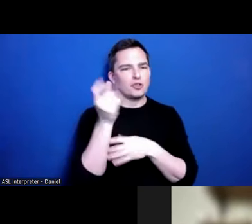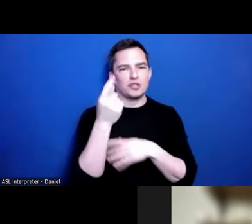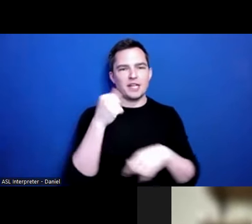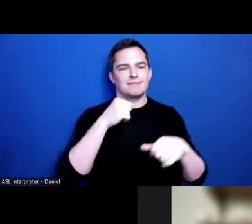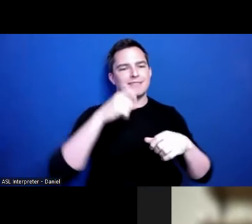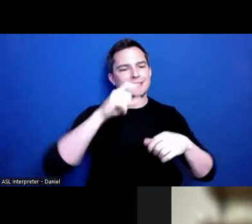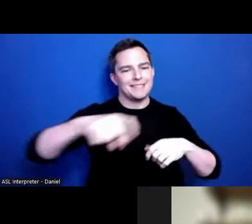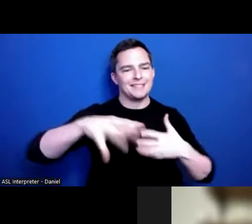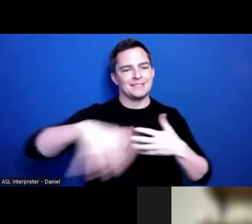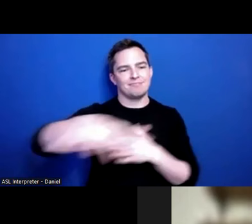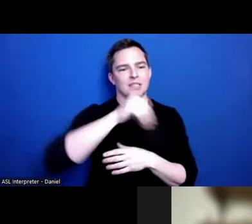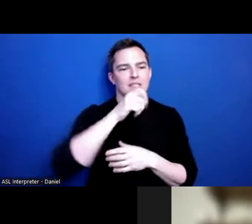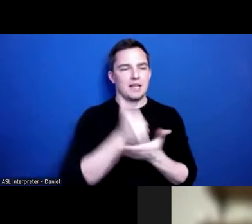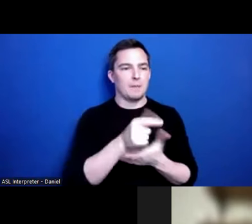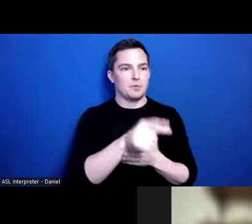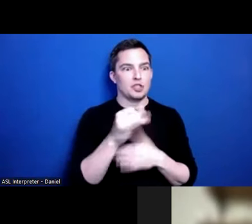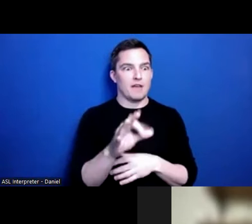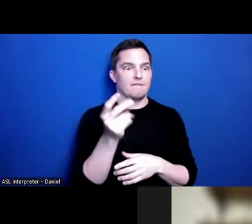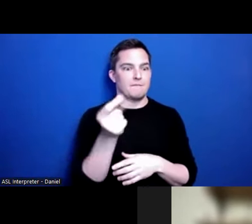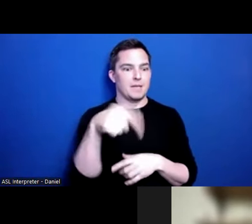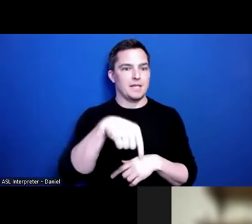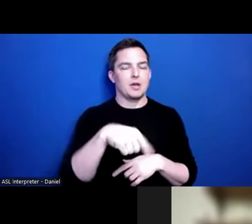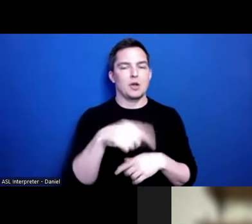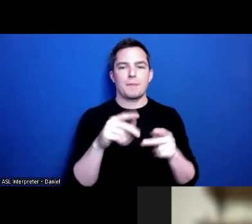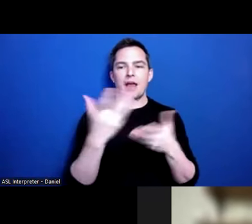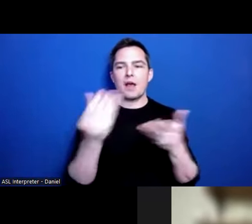This doesn’t help you, Jeff, immediately or folks who are out there now. But I think